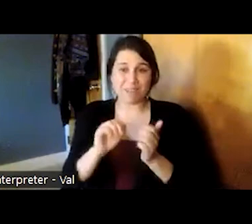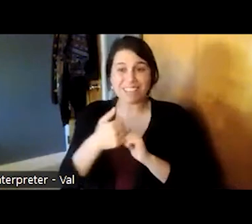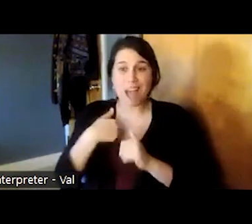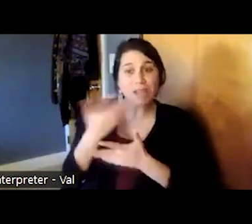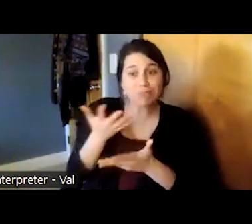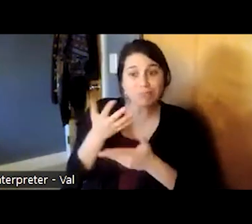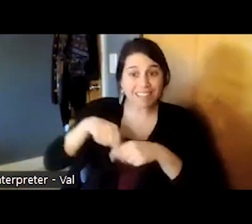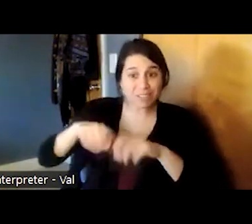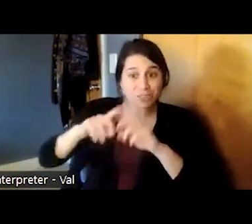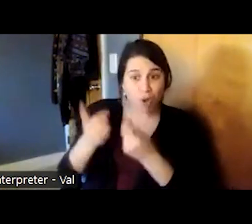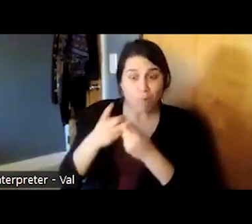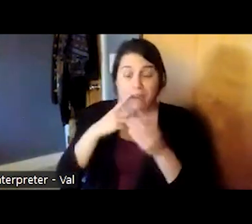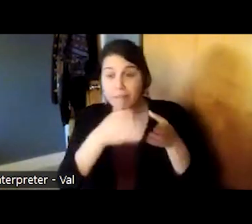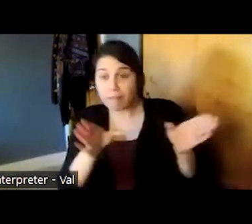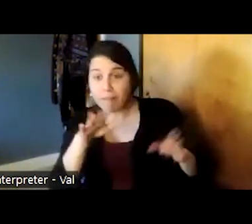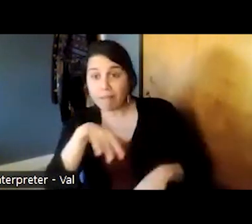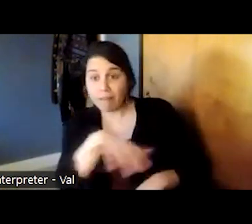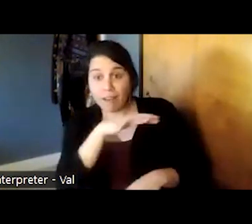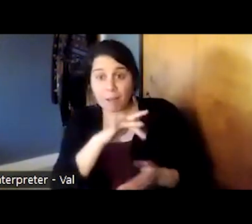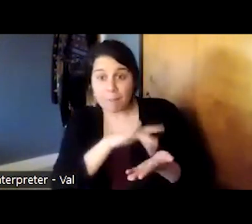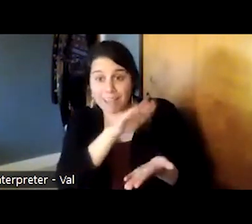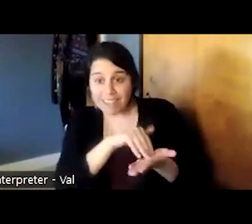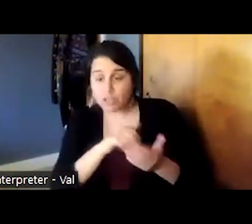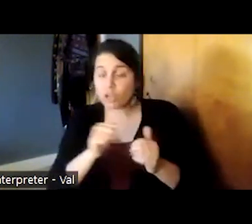med center and with community partners to better serve our youngest patients